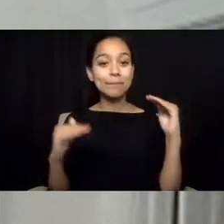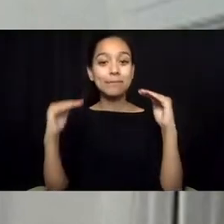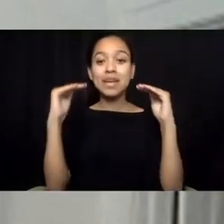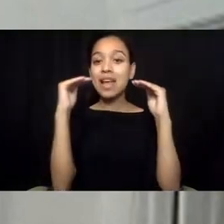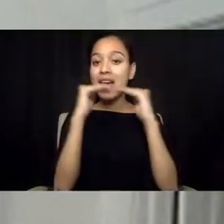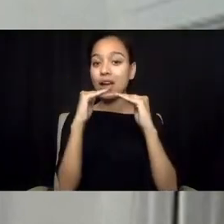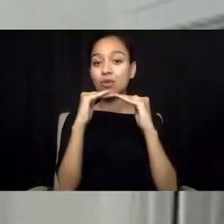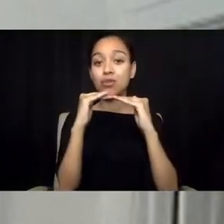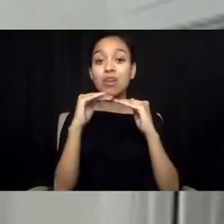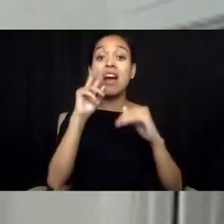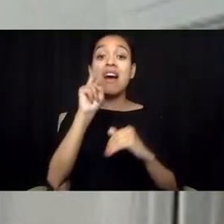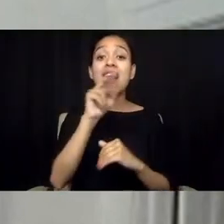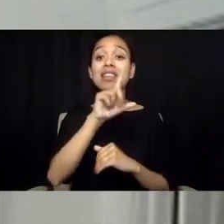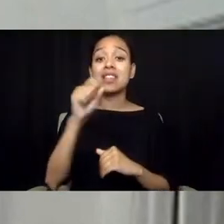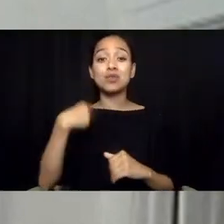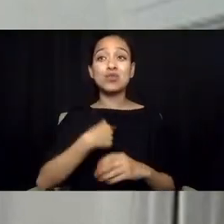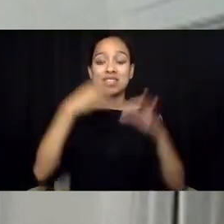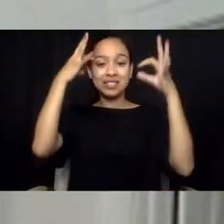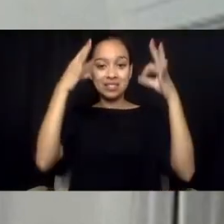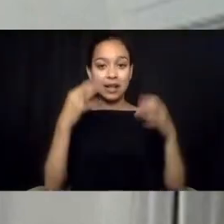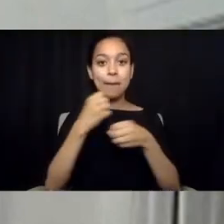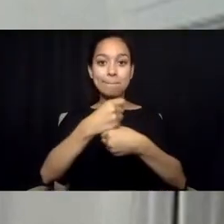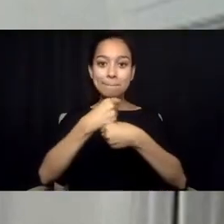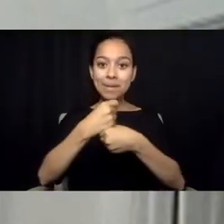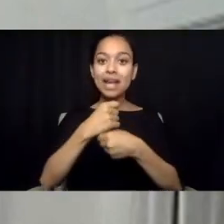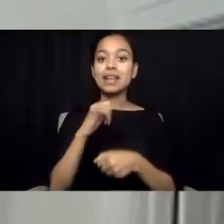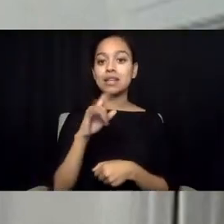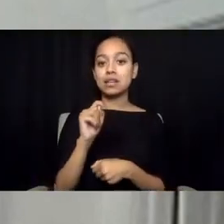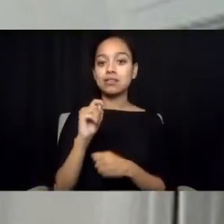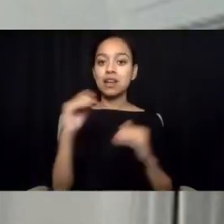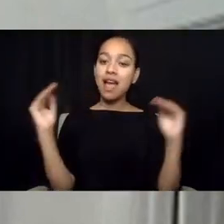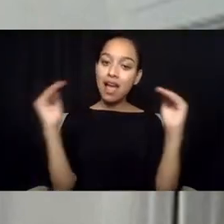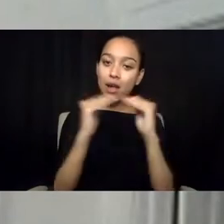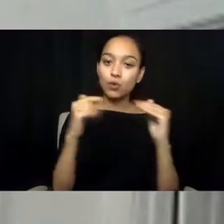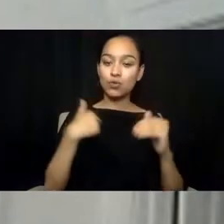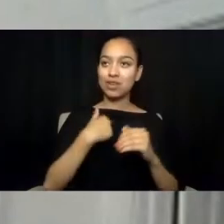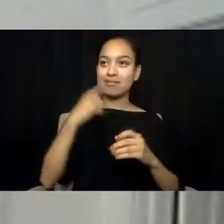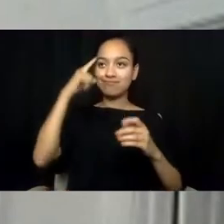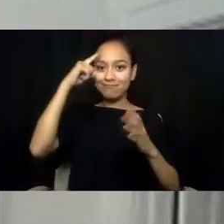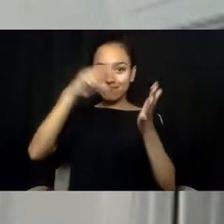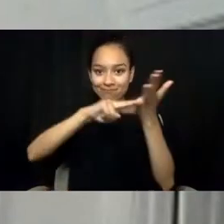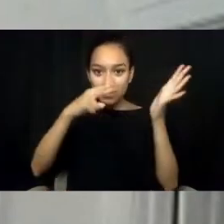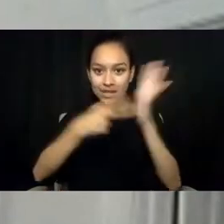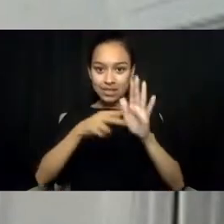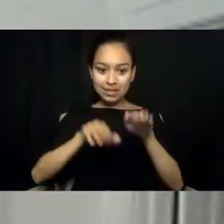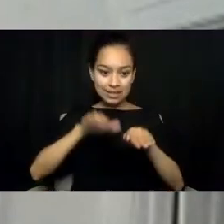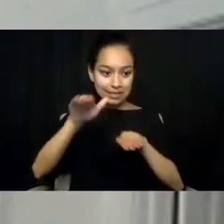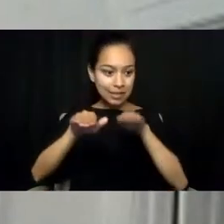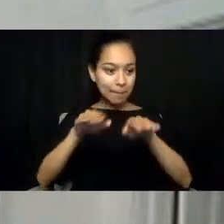unless we take deliberate steps to make it an equitable system,